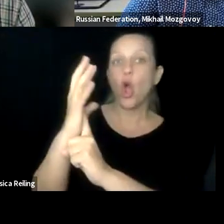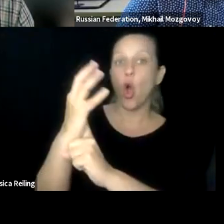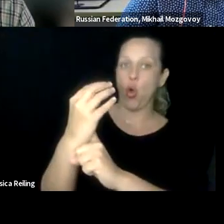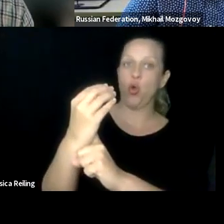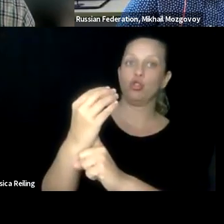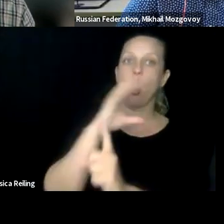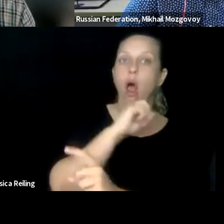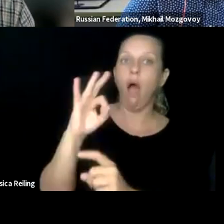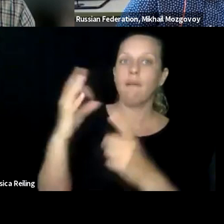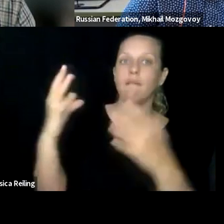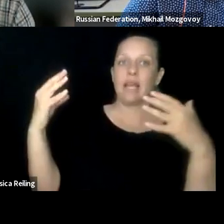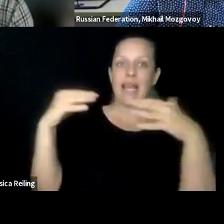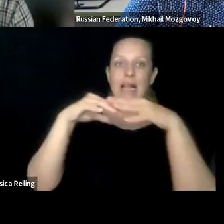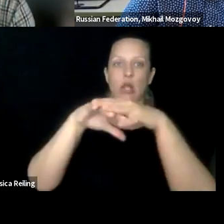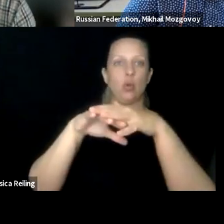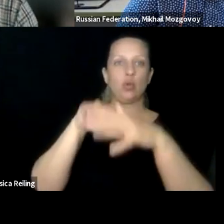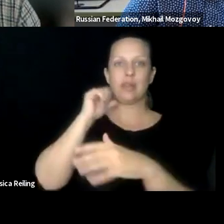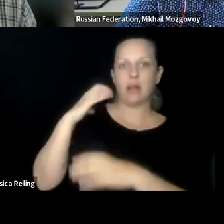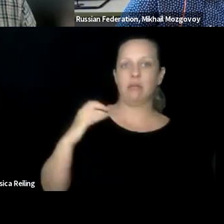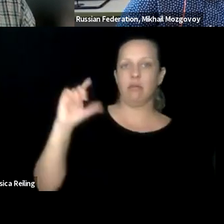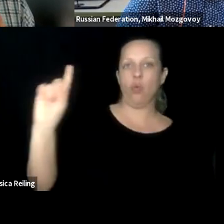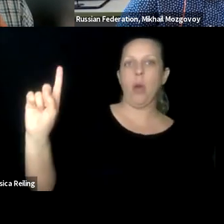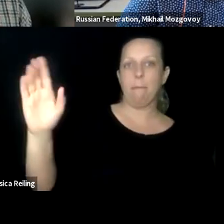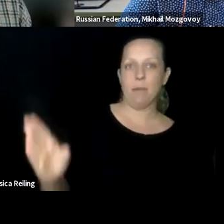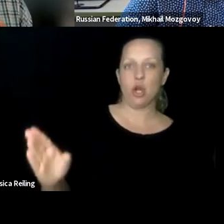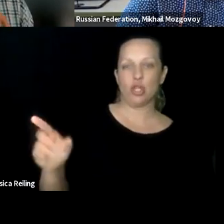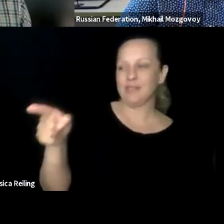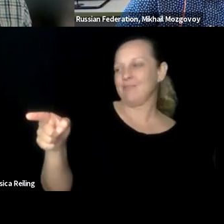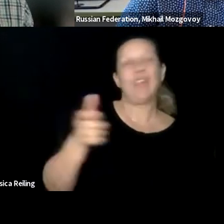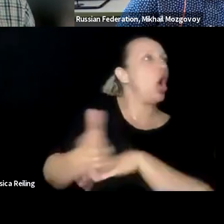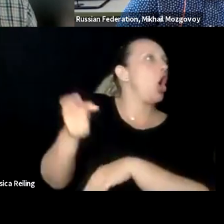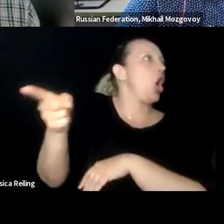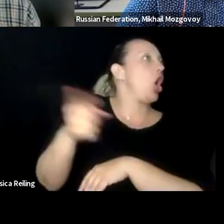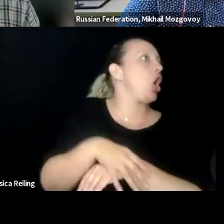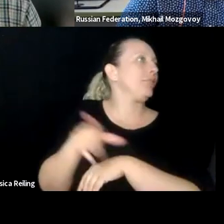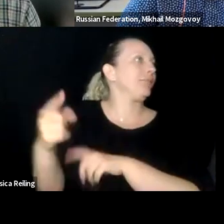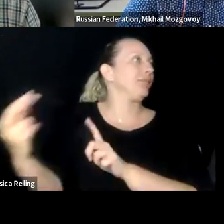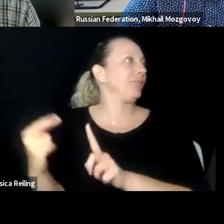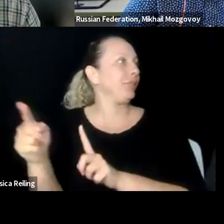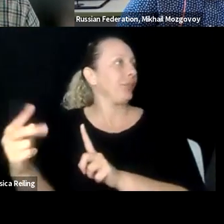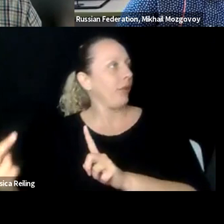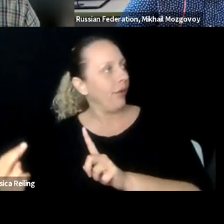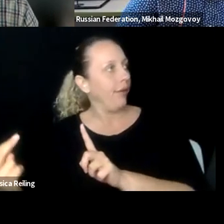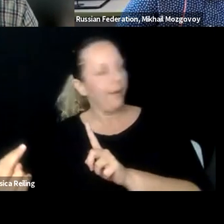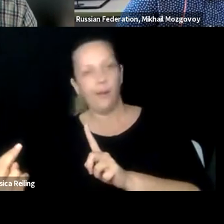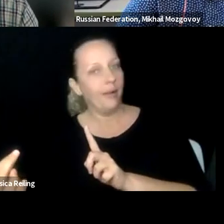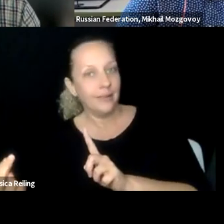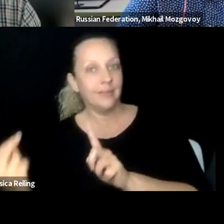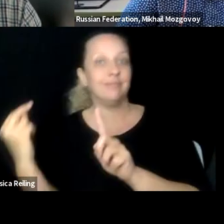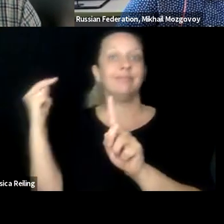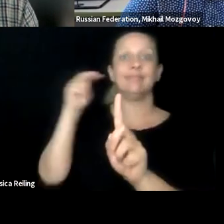and there are sharing of information so that the culture of inclusion doesn't depend on one single person